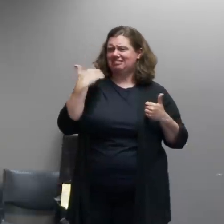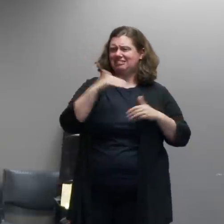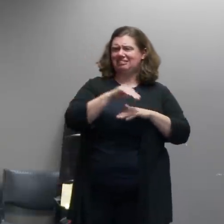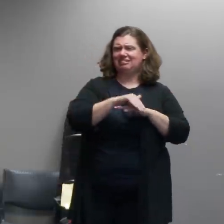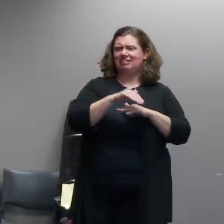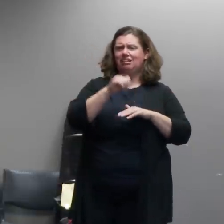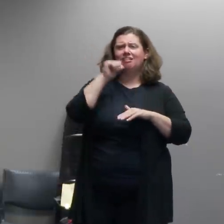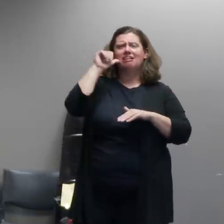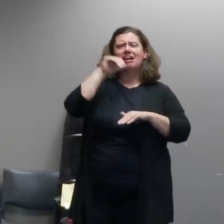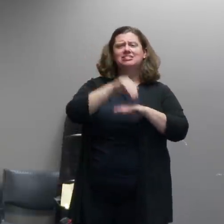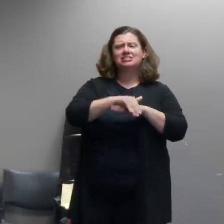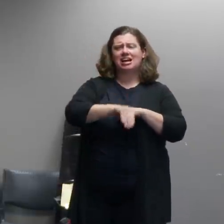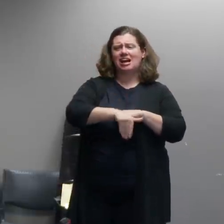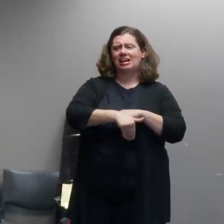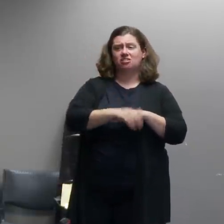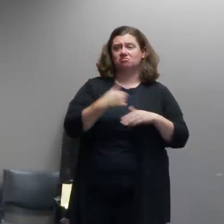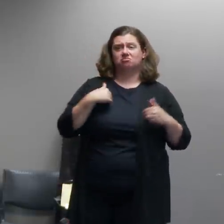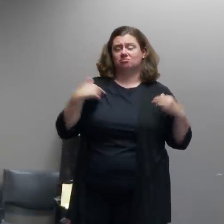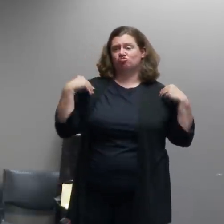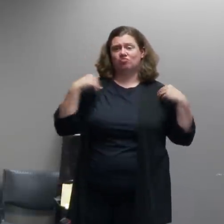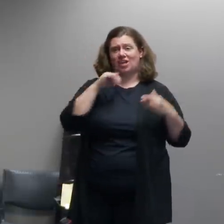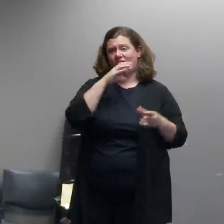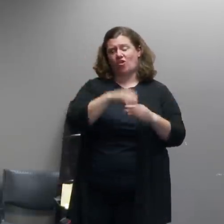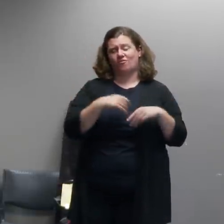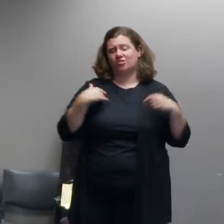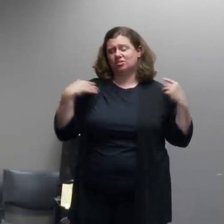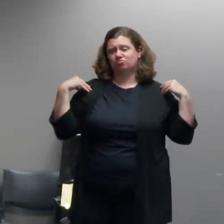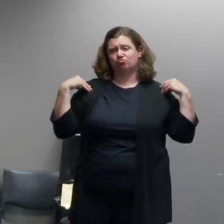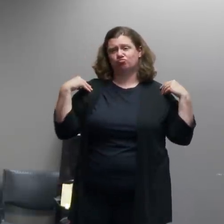to not engage at all and sometimes as you know one of the de-escalation